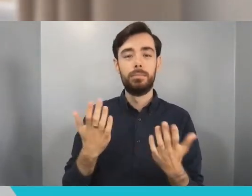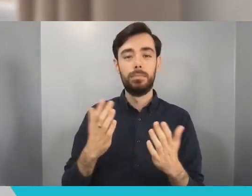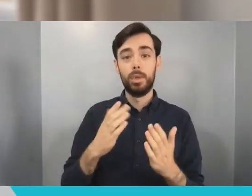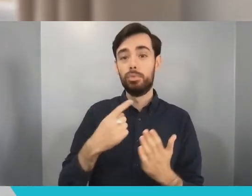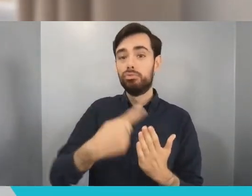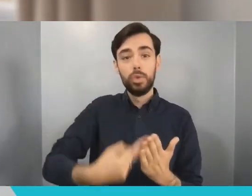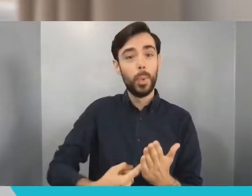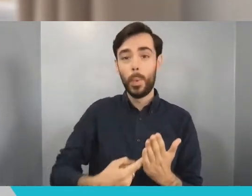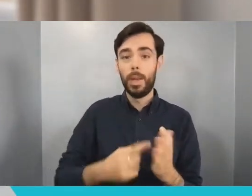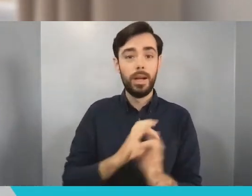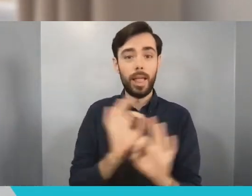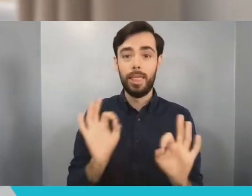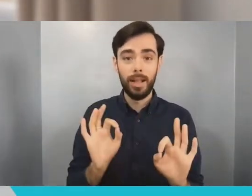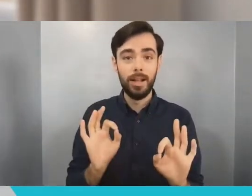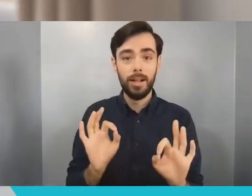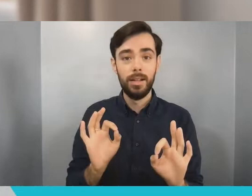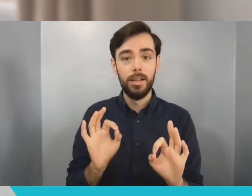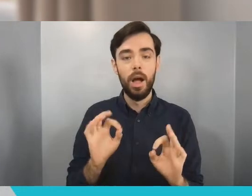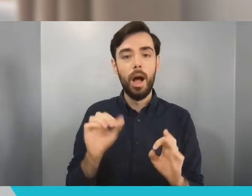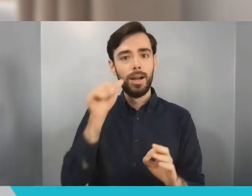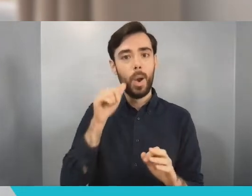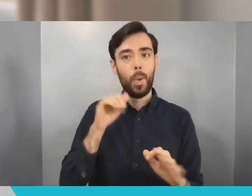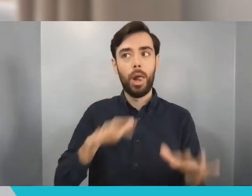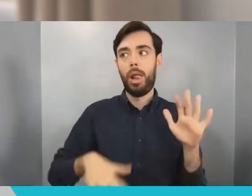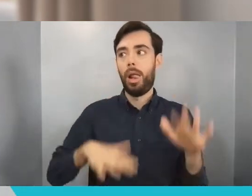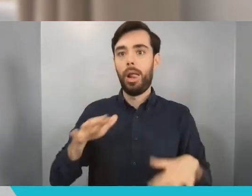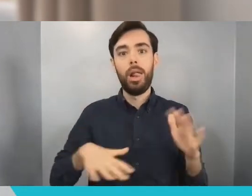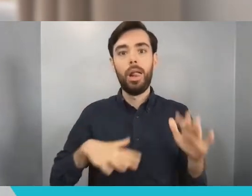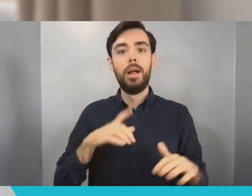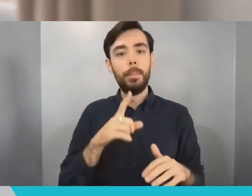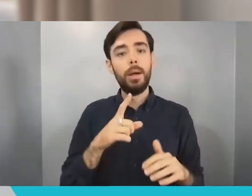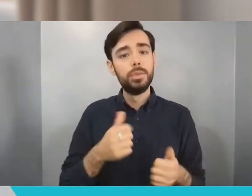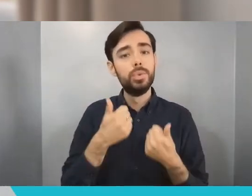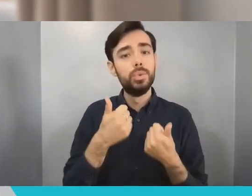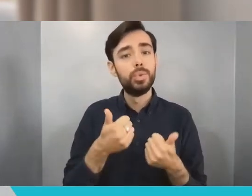that you can develop your own way of learning that works the best for you. So you can follow